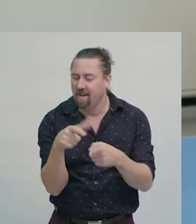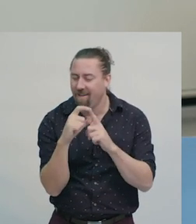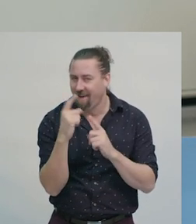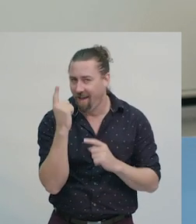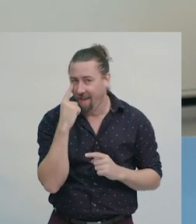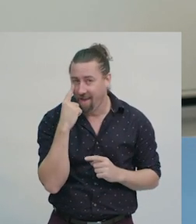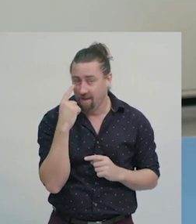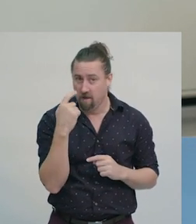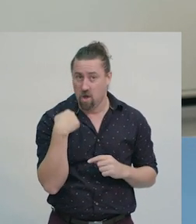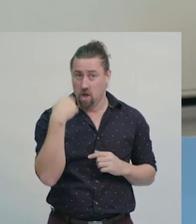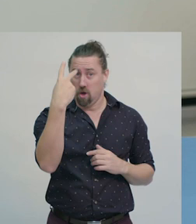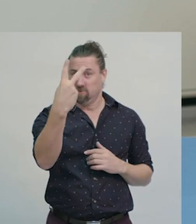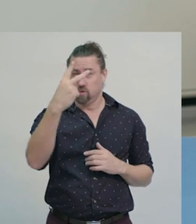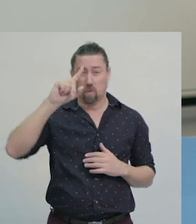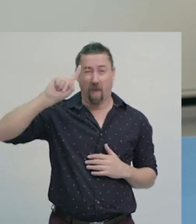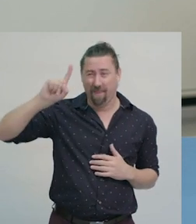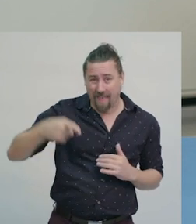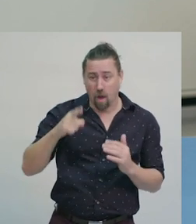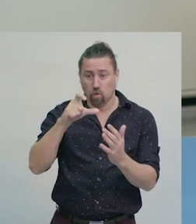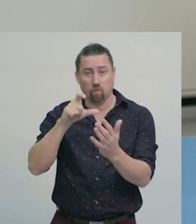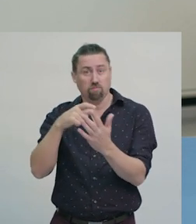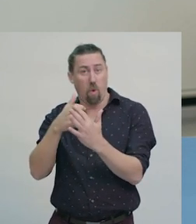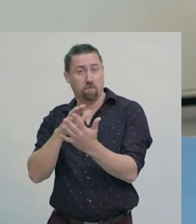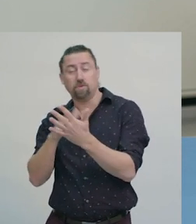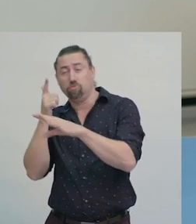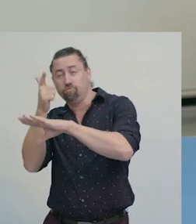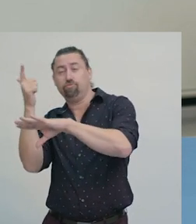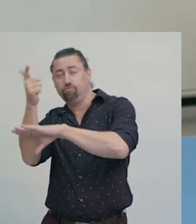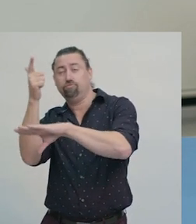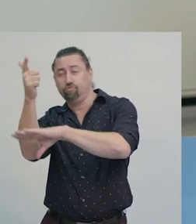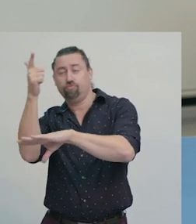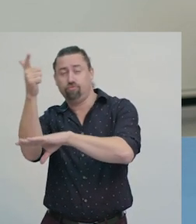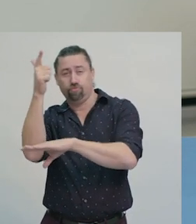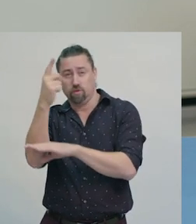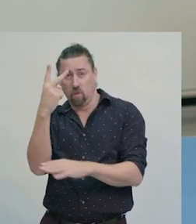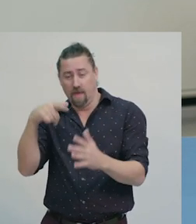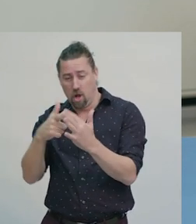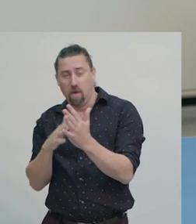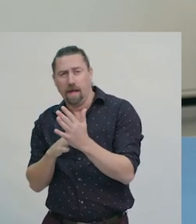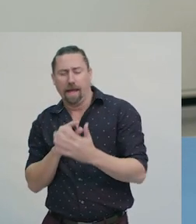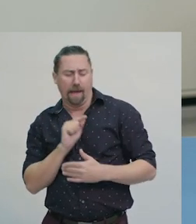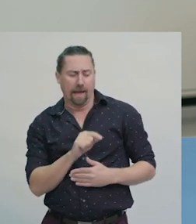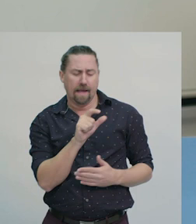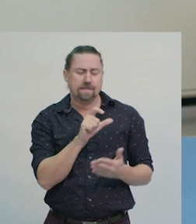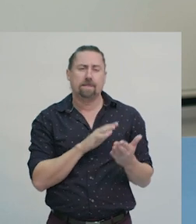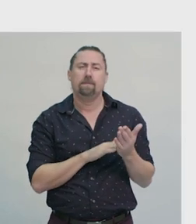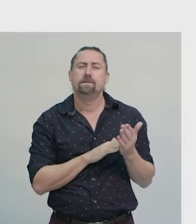If we travel 2,000km of actual distance, how far would we have moved on the map?